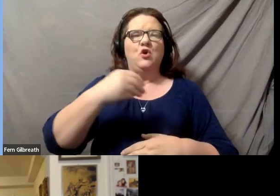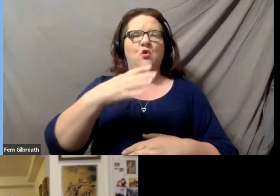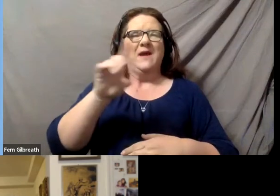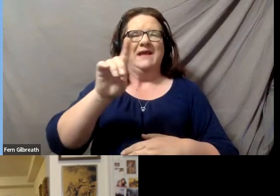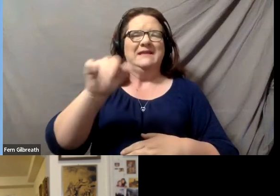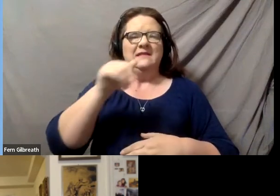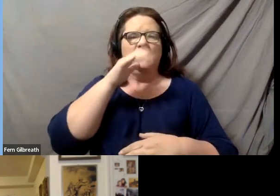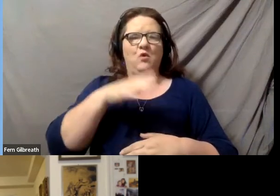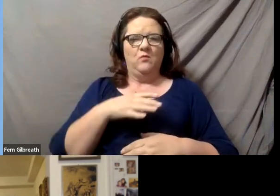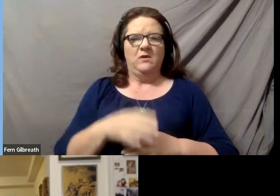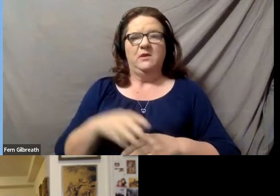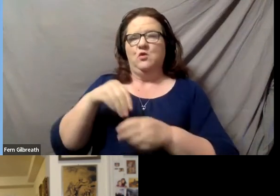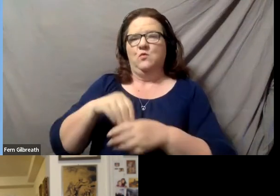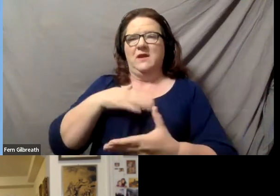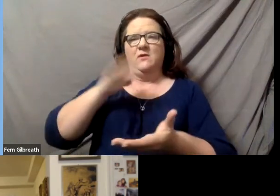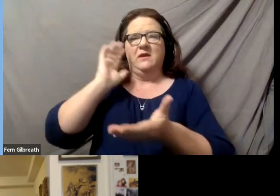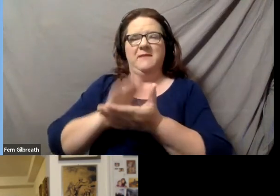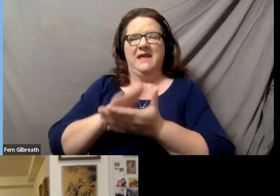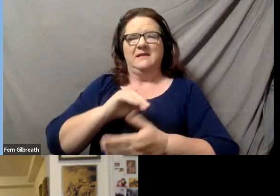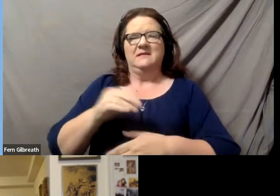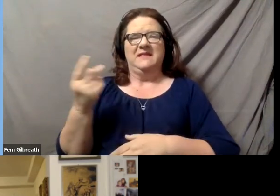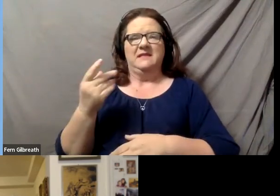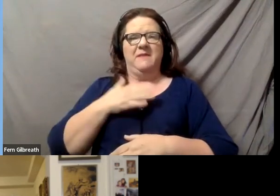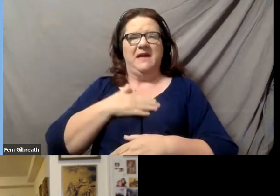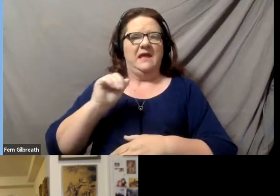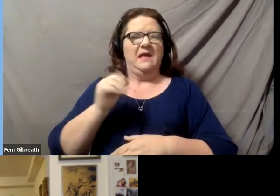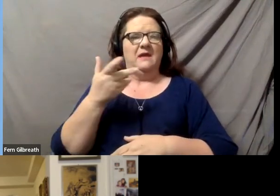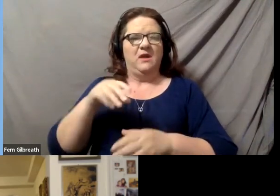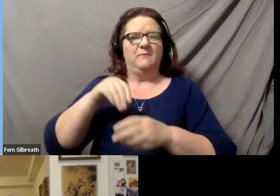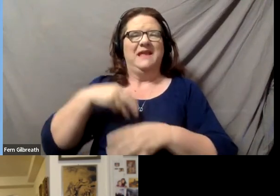We are in my husband's and my apartment in Washington, D.C.